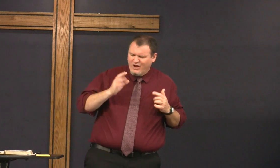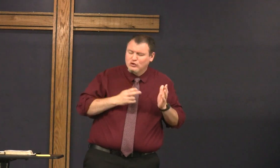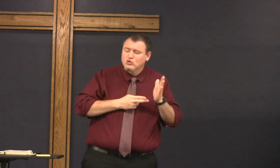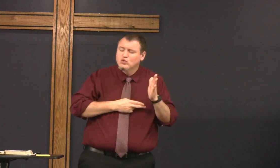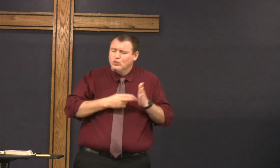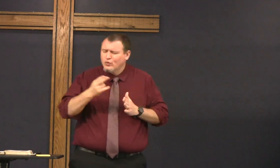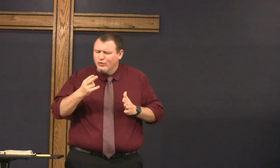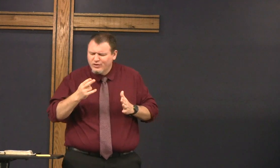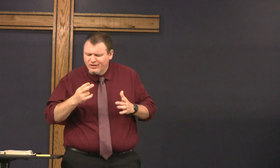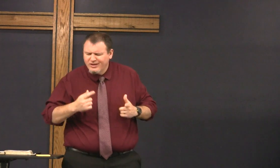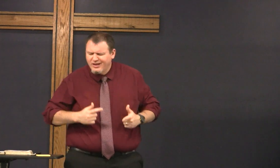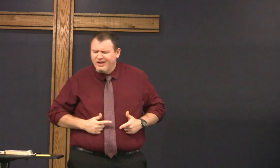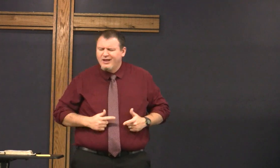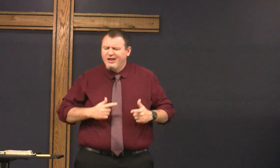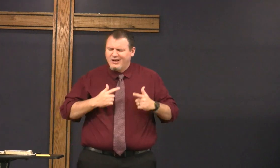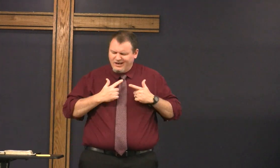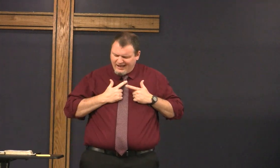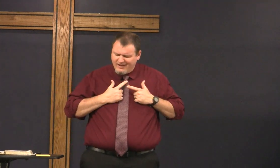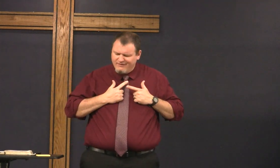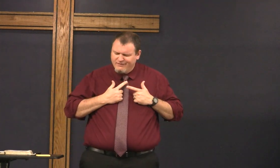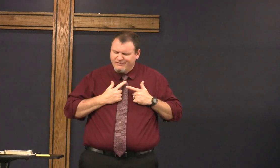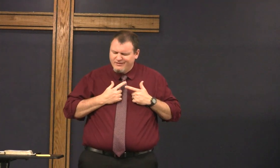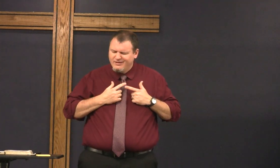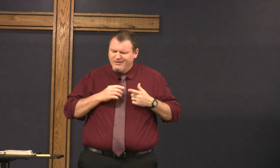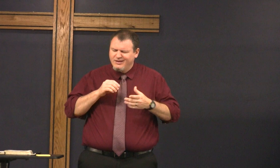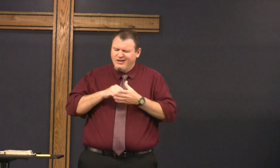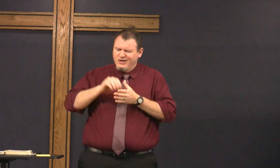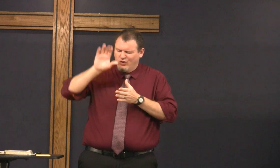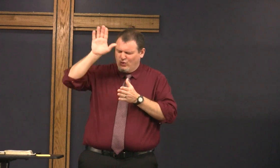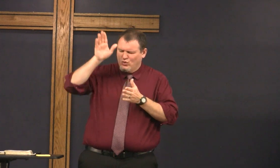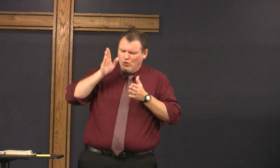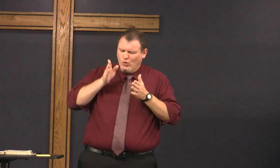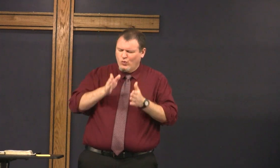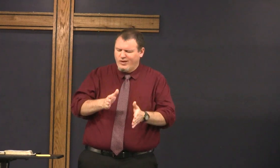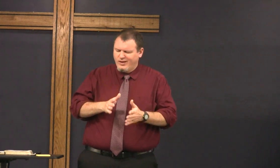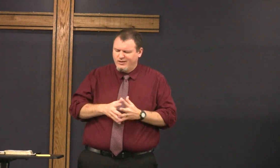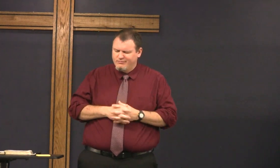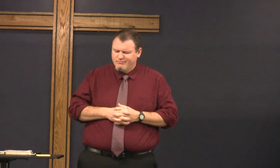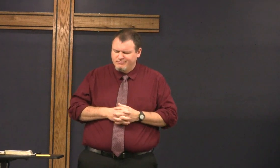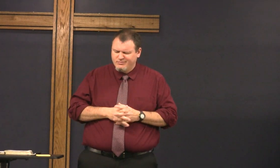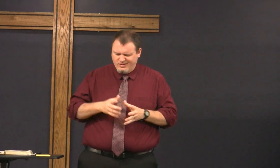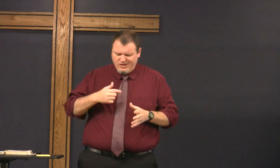I thank you that I found the truth and the life in your way